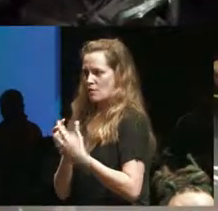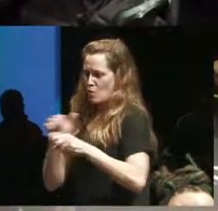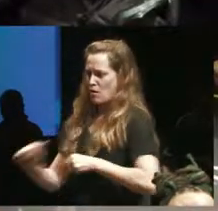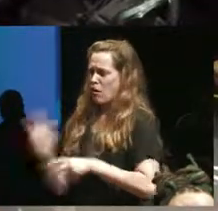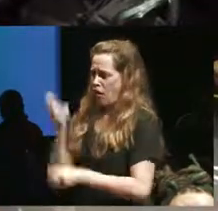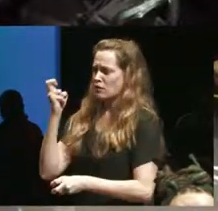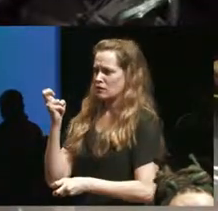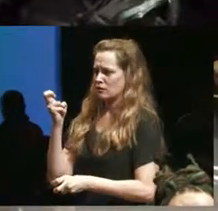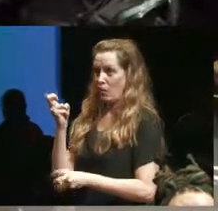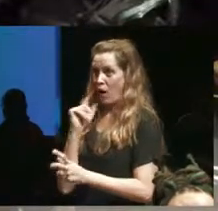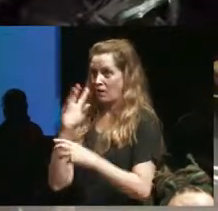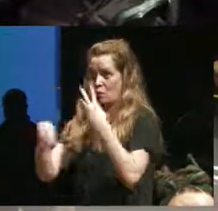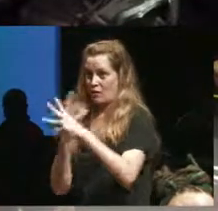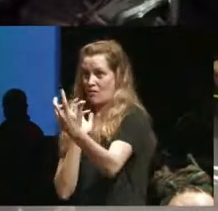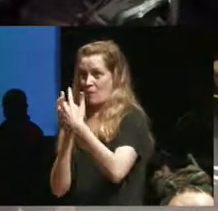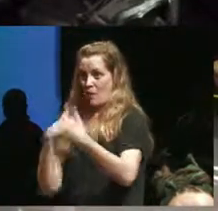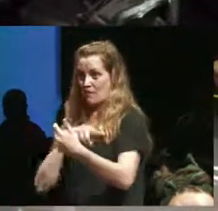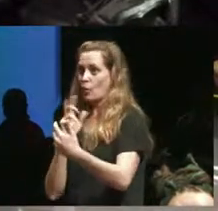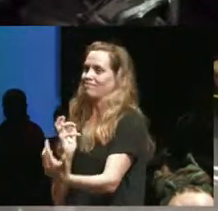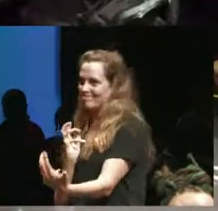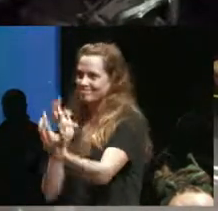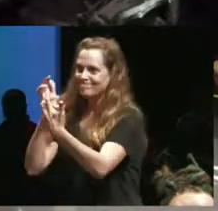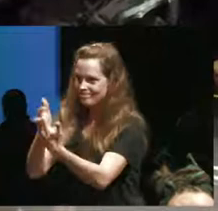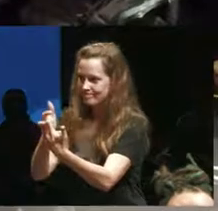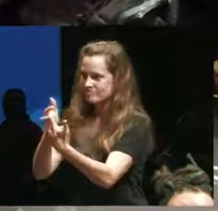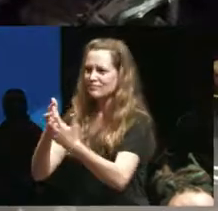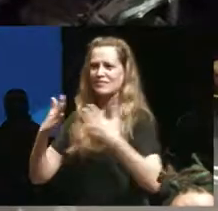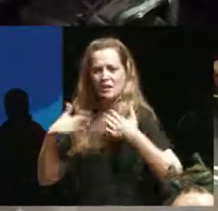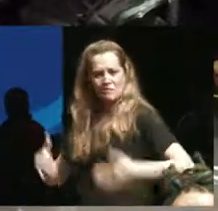that is not accommodating for us so it's a lot of strain on the body and you know